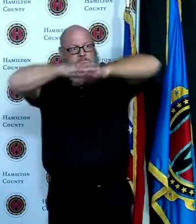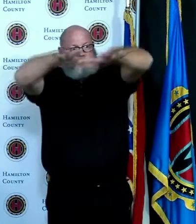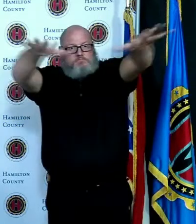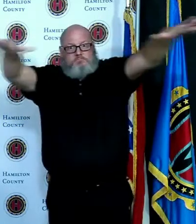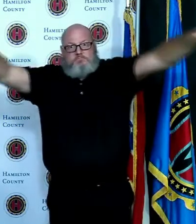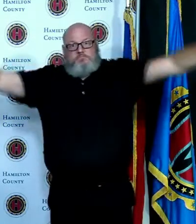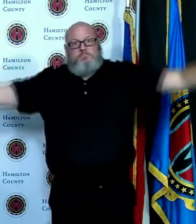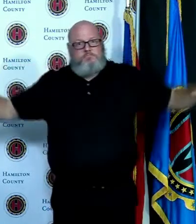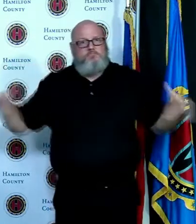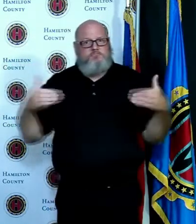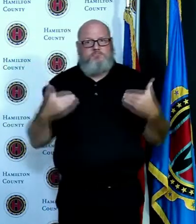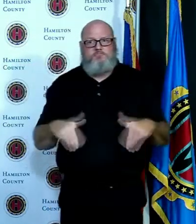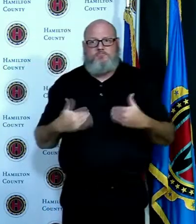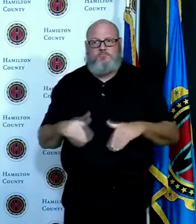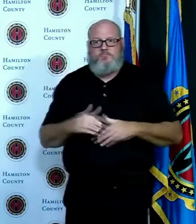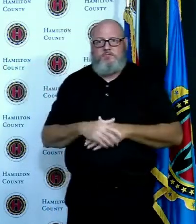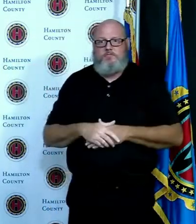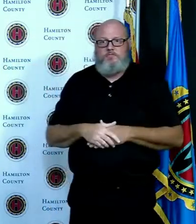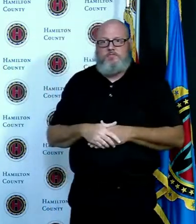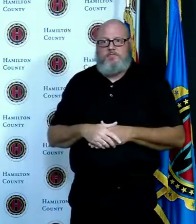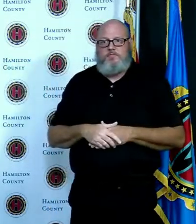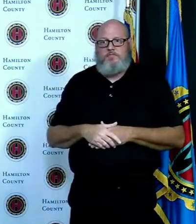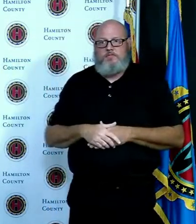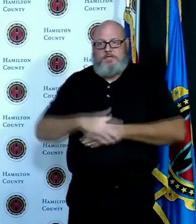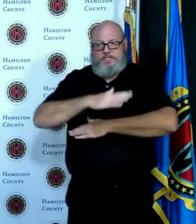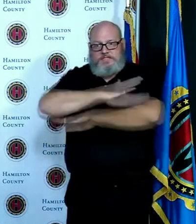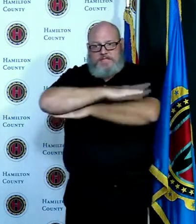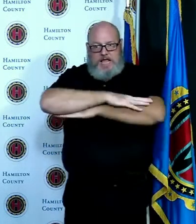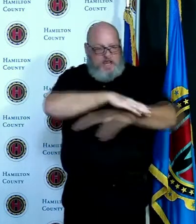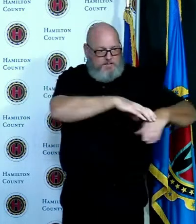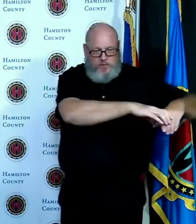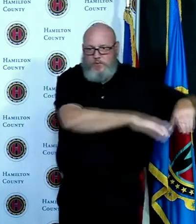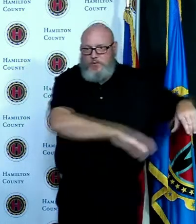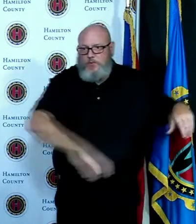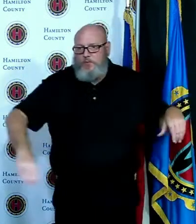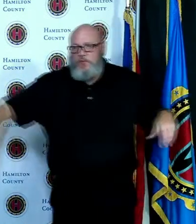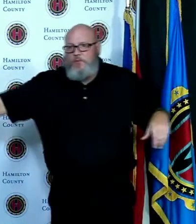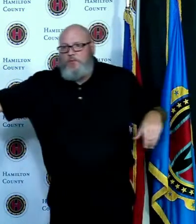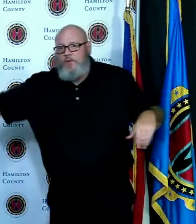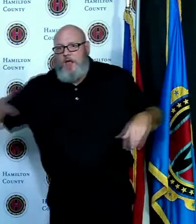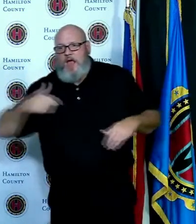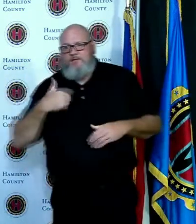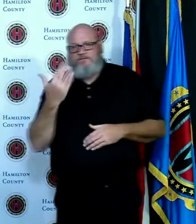actually I believe voting both inside all right well there it is so yeah it was very well done